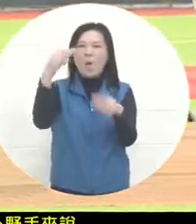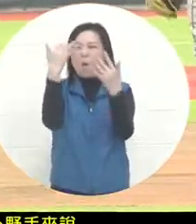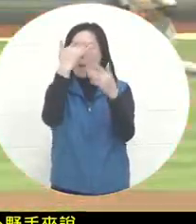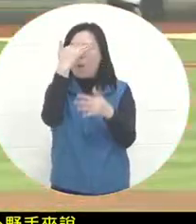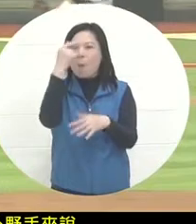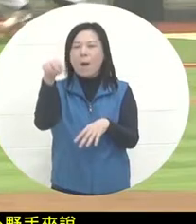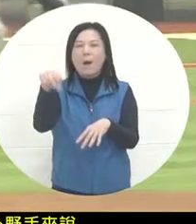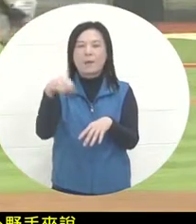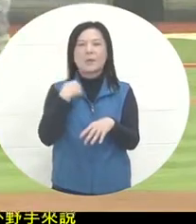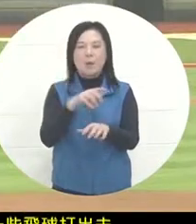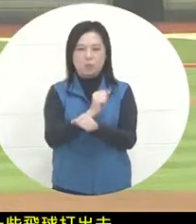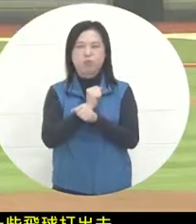the dual effects of light and rain.